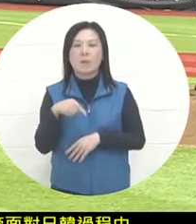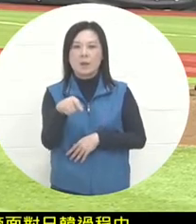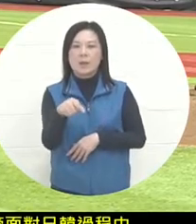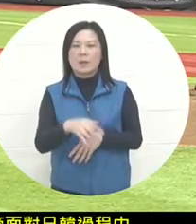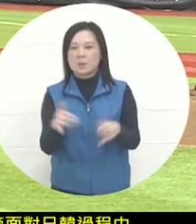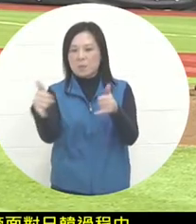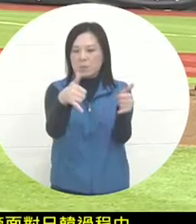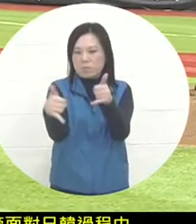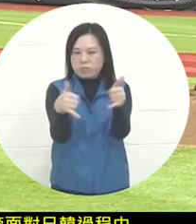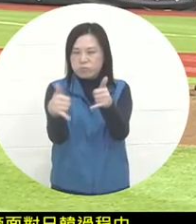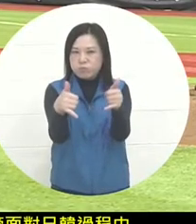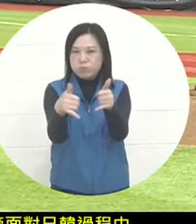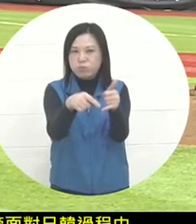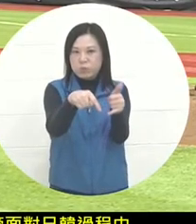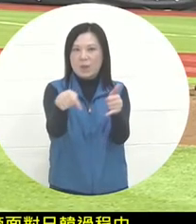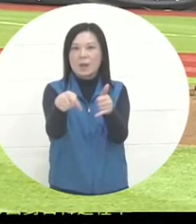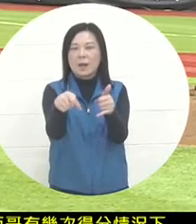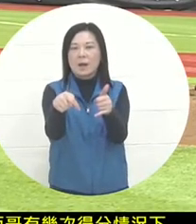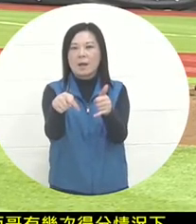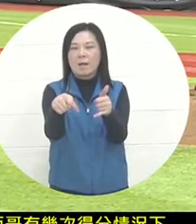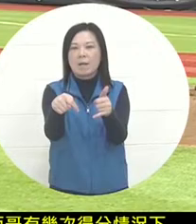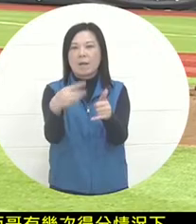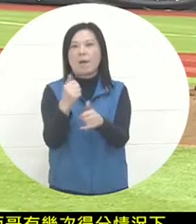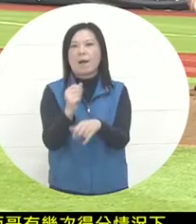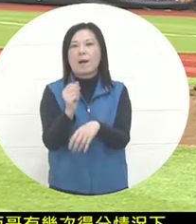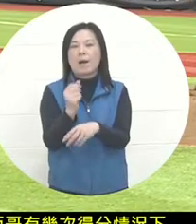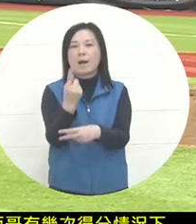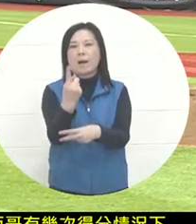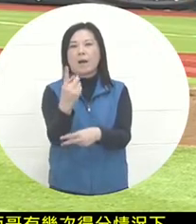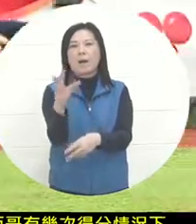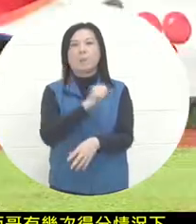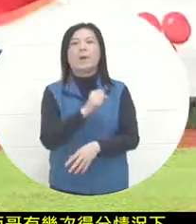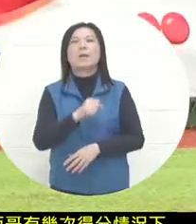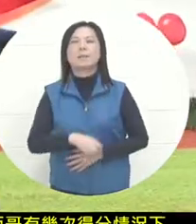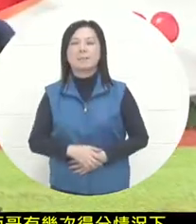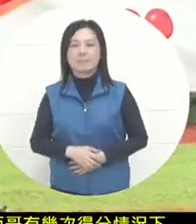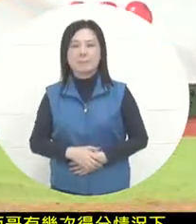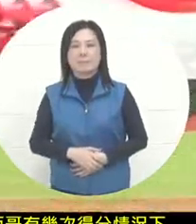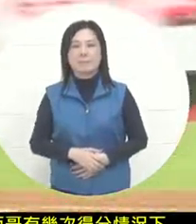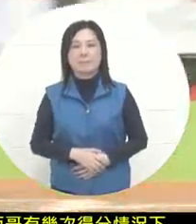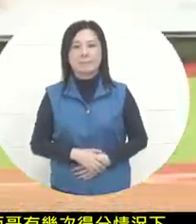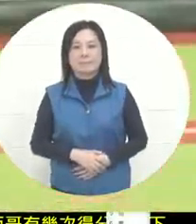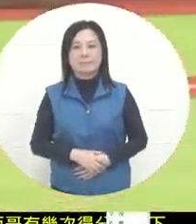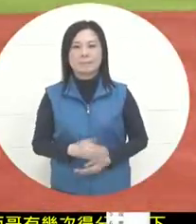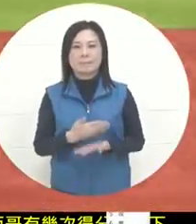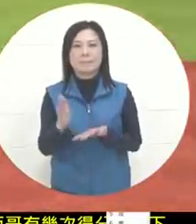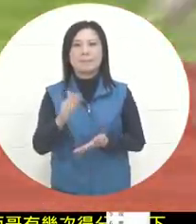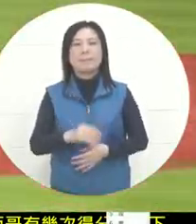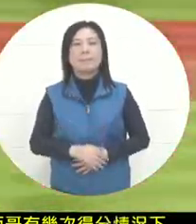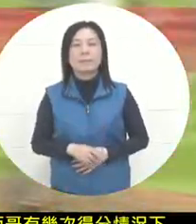a double play to resolve the scoring offense. Wow, this The tying ball was